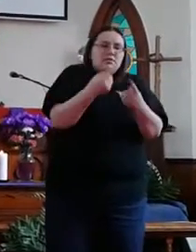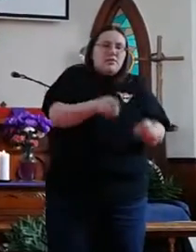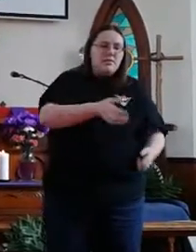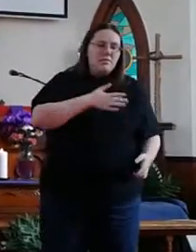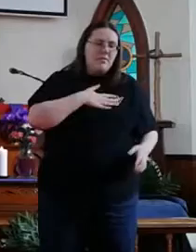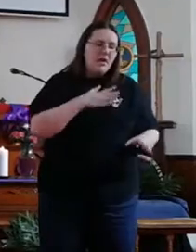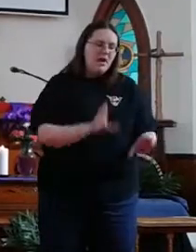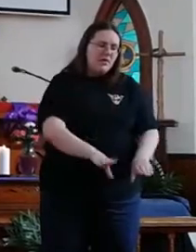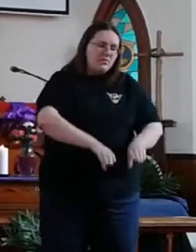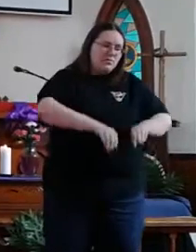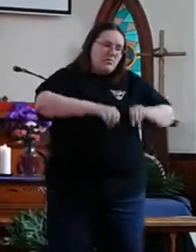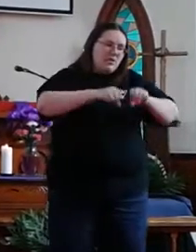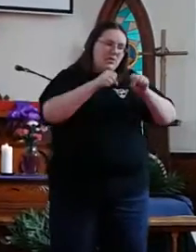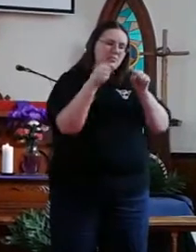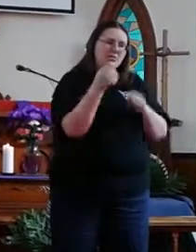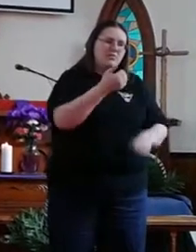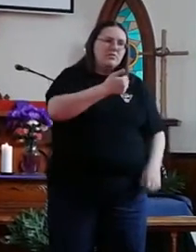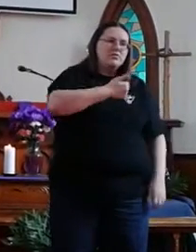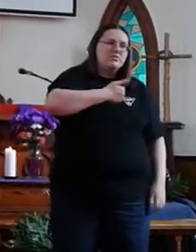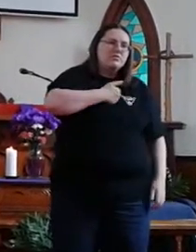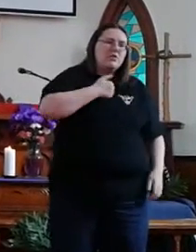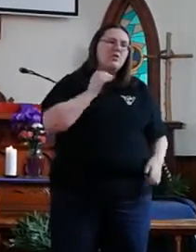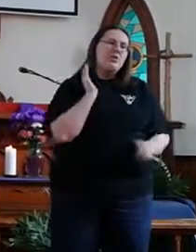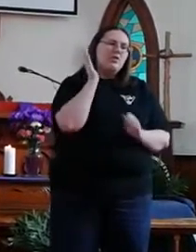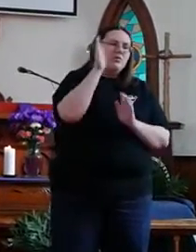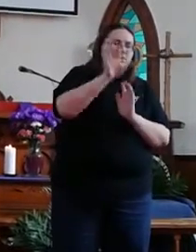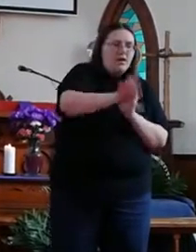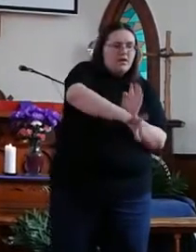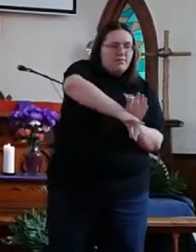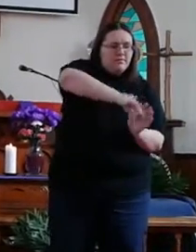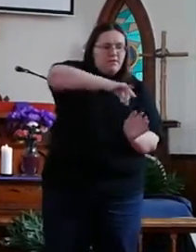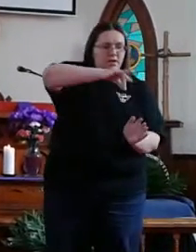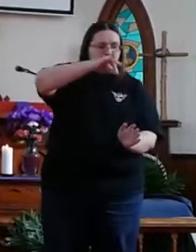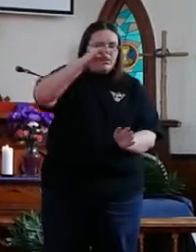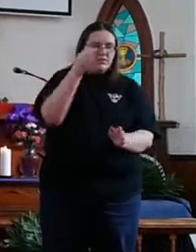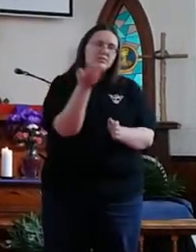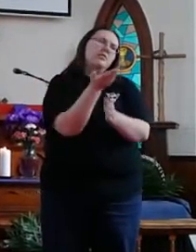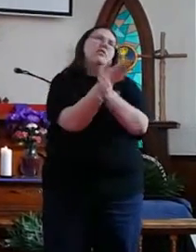Till my raptured soul shall find